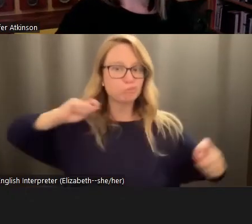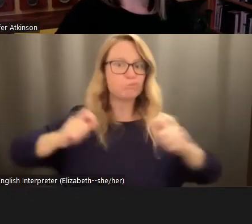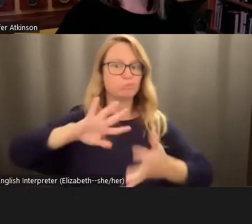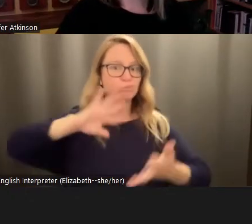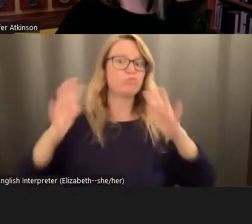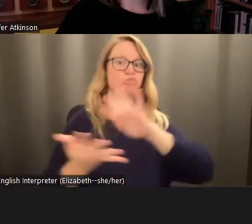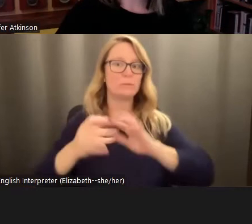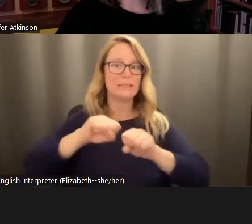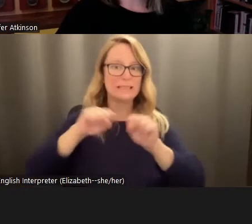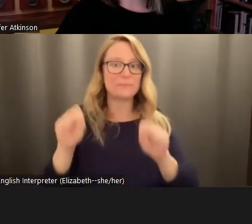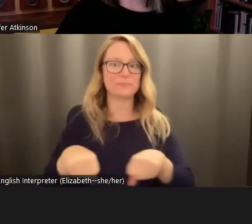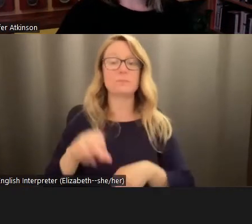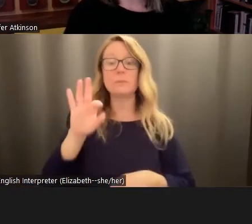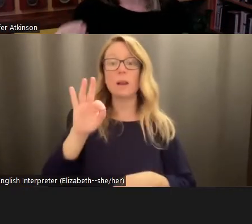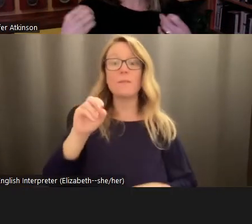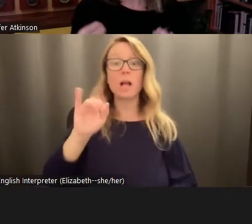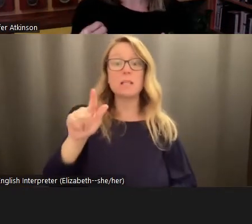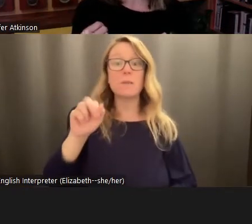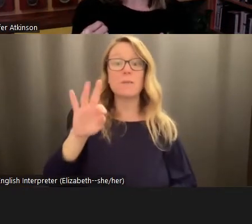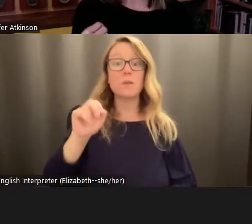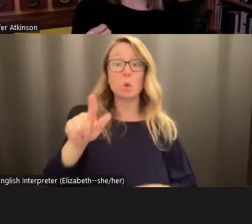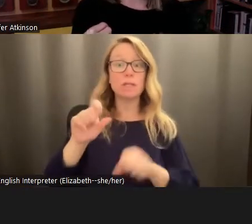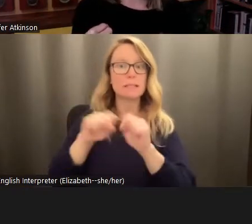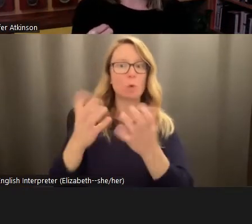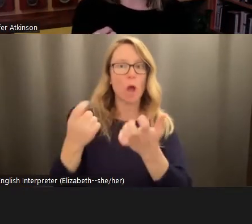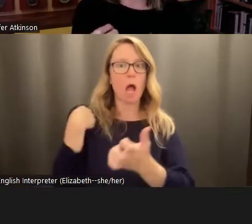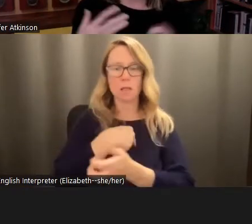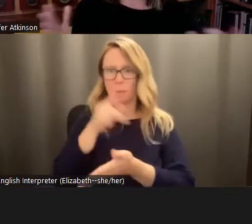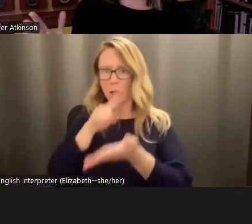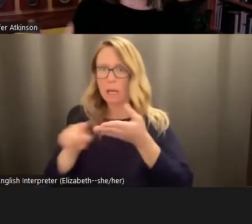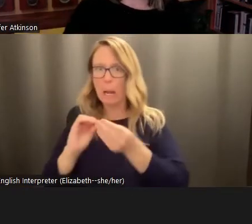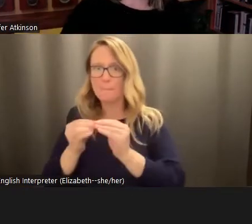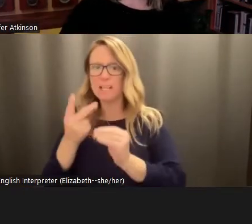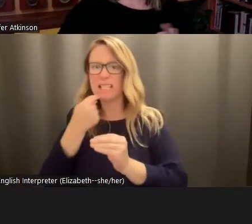You know, the fossil fuel industry wants us to run the numbers and conclude that our personal actions are just